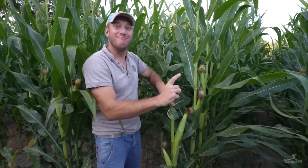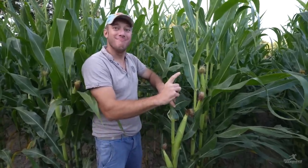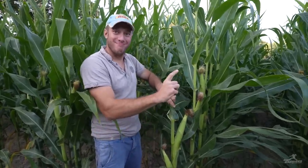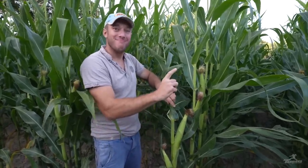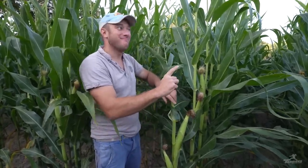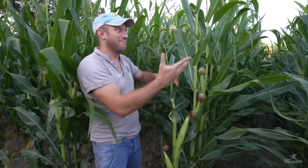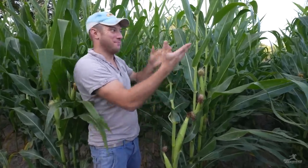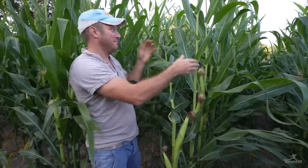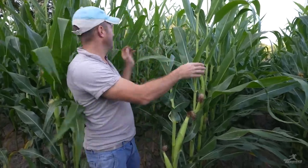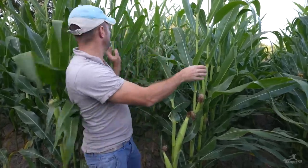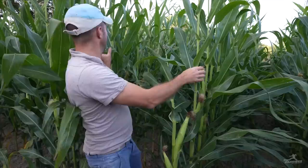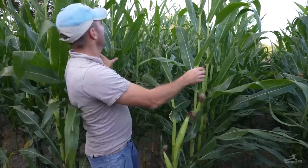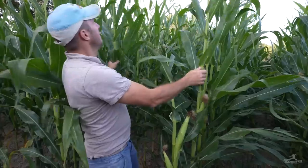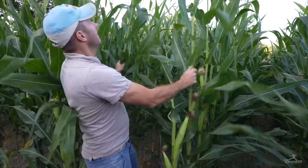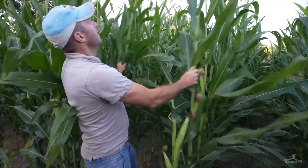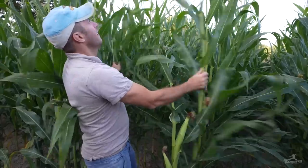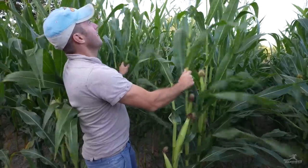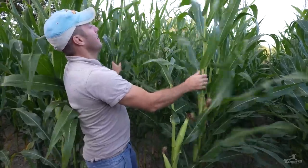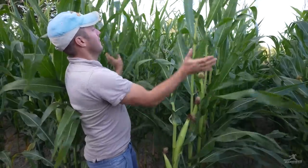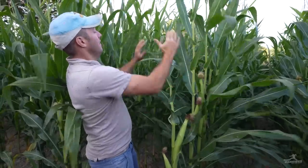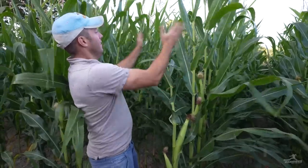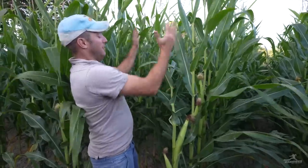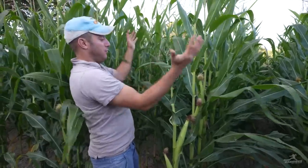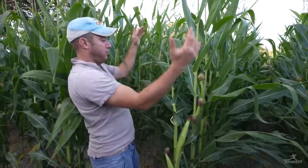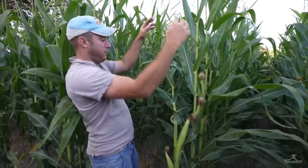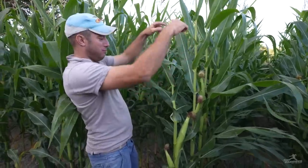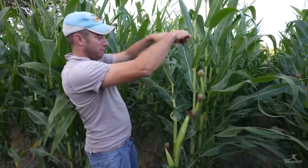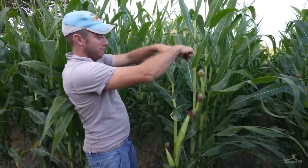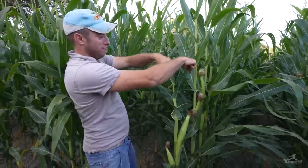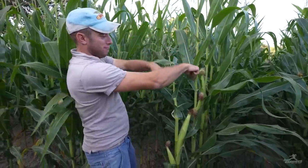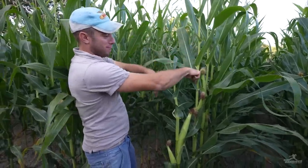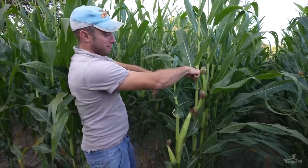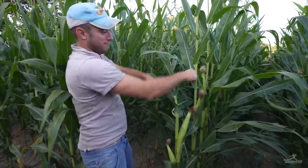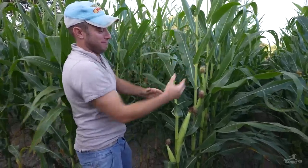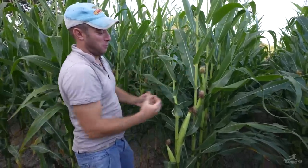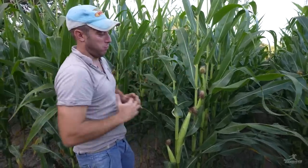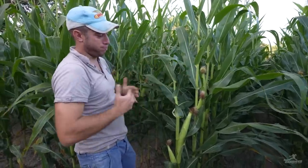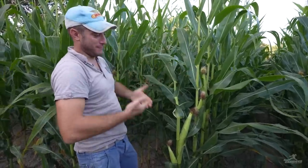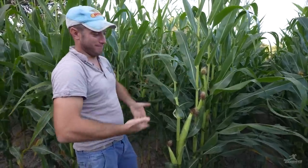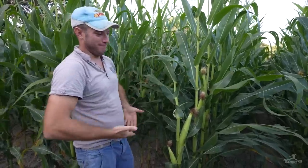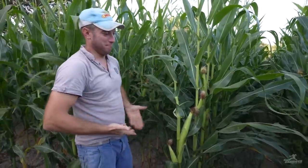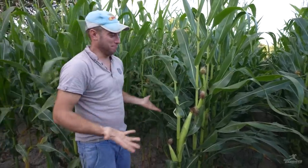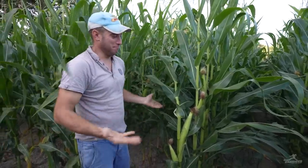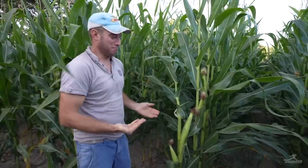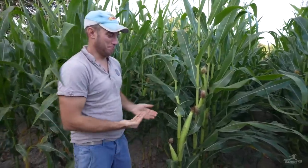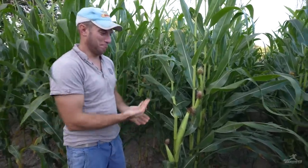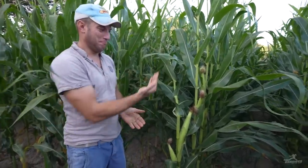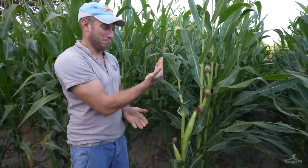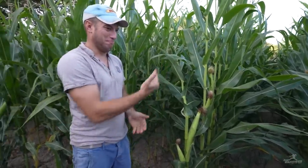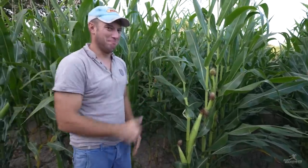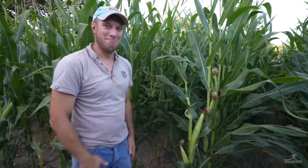So just like that, they can reproduce.